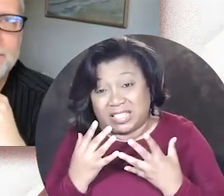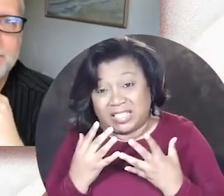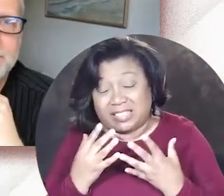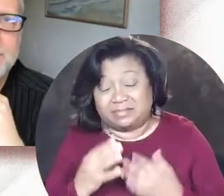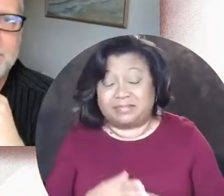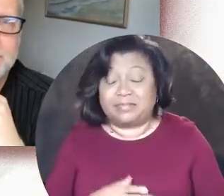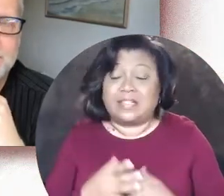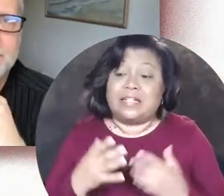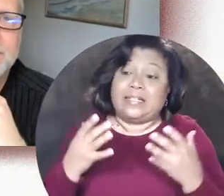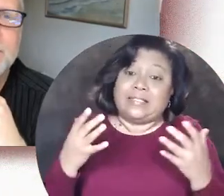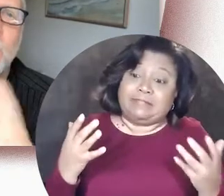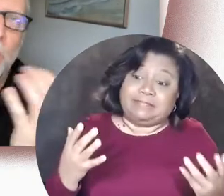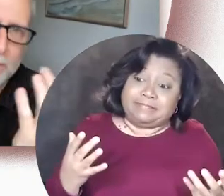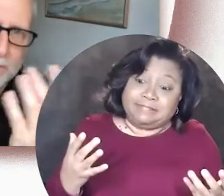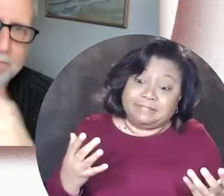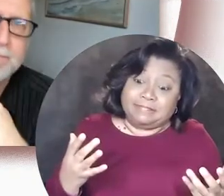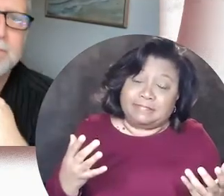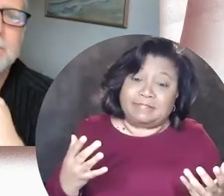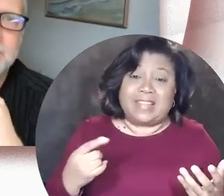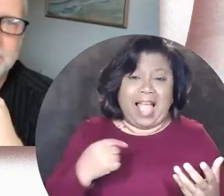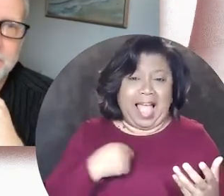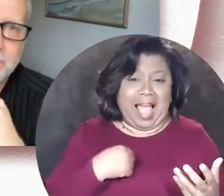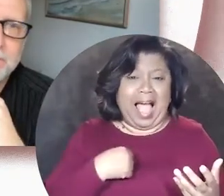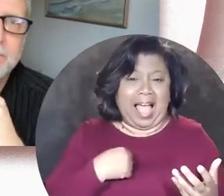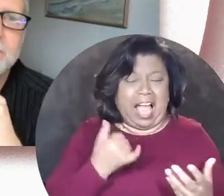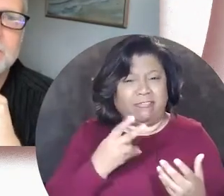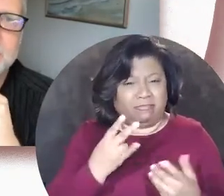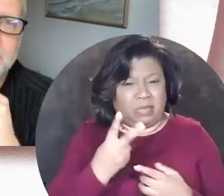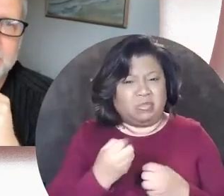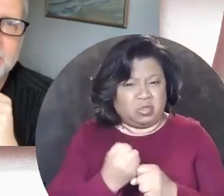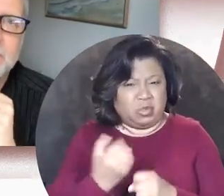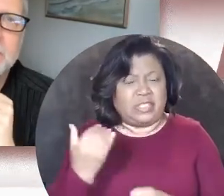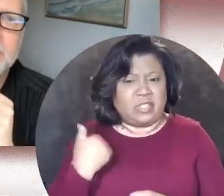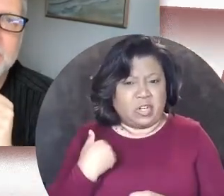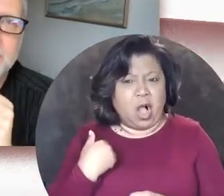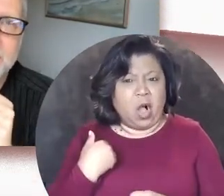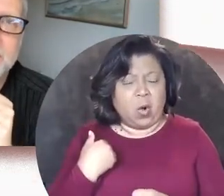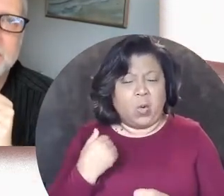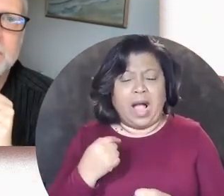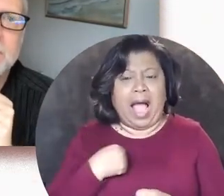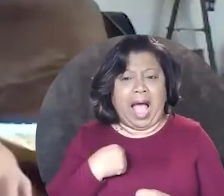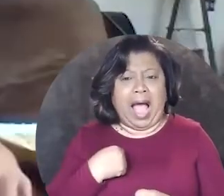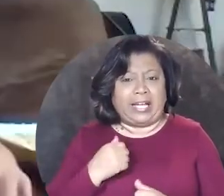[sounds of agreement] a couple of years ago